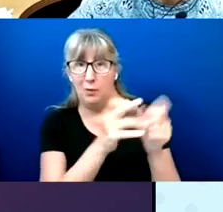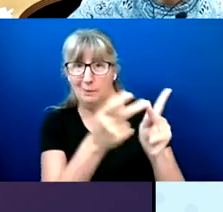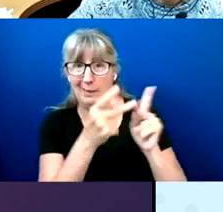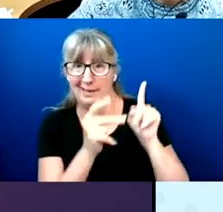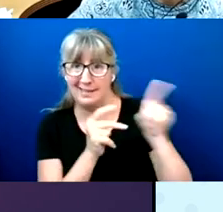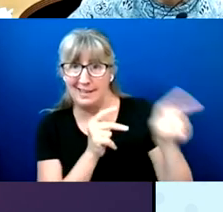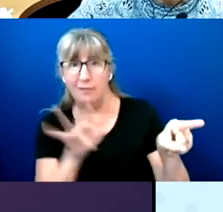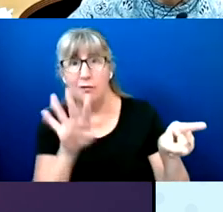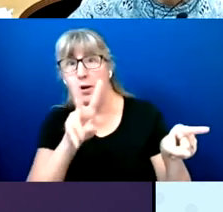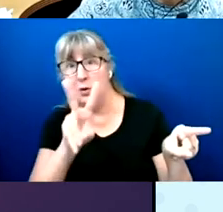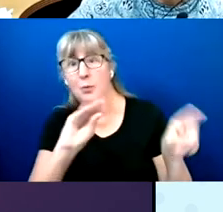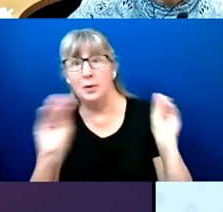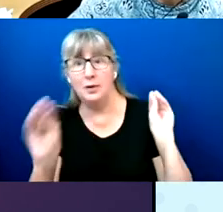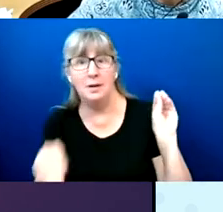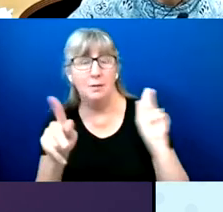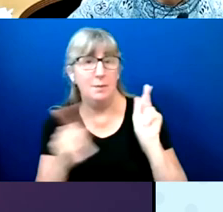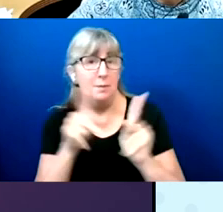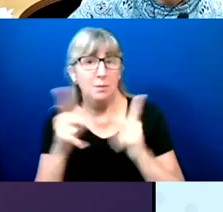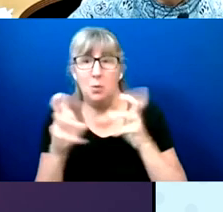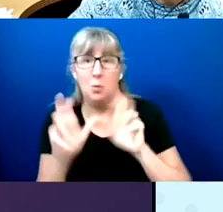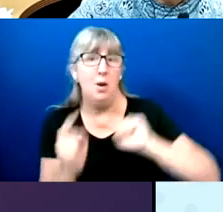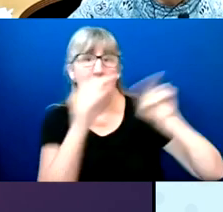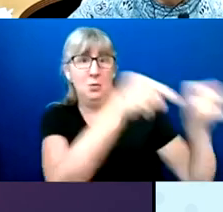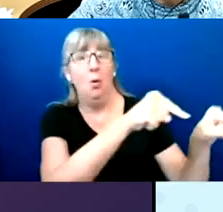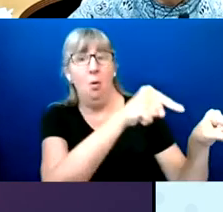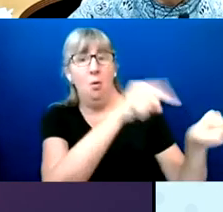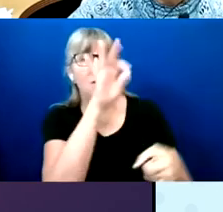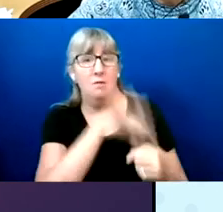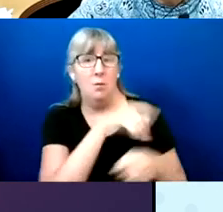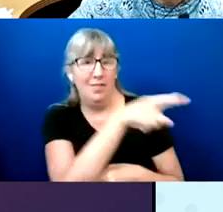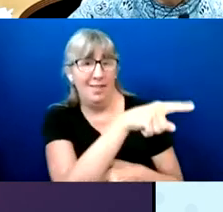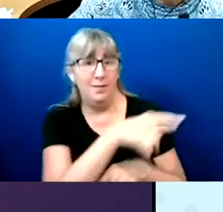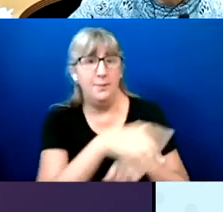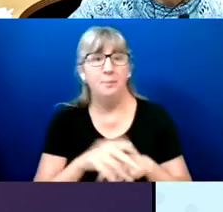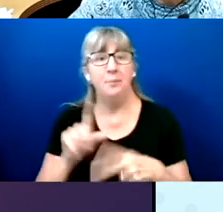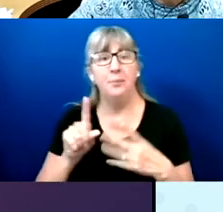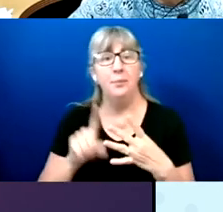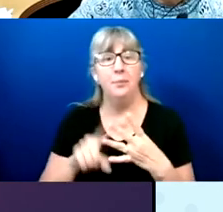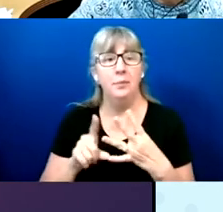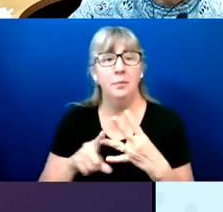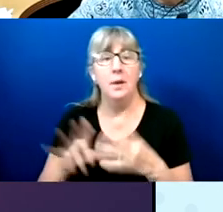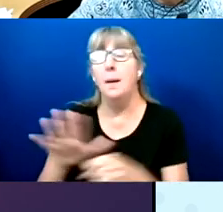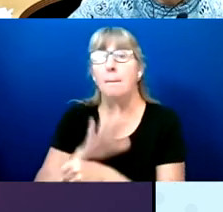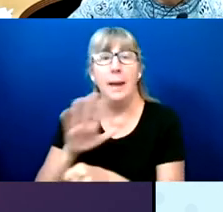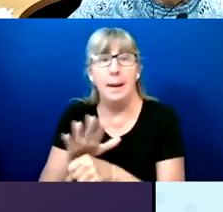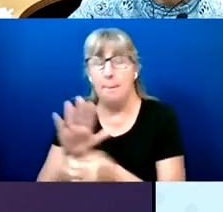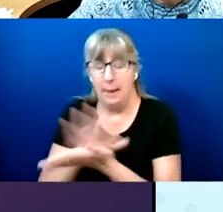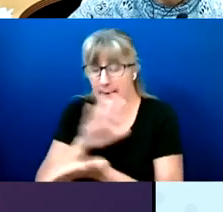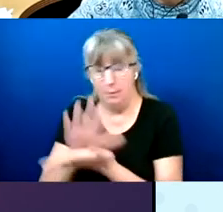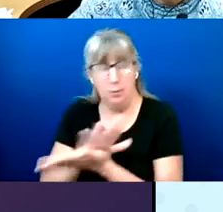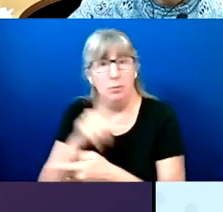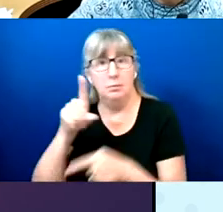people surveyed. Paper ballot is inaccessible to me at 40%.